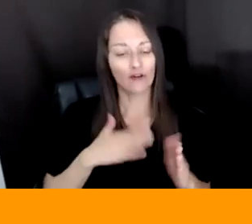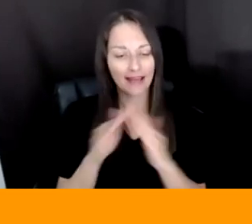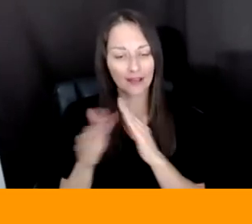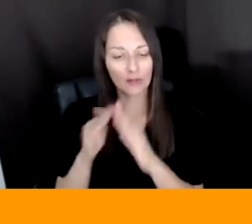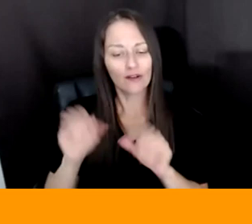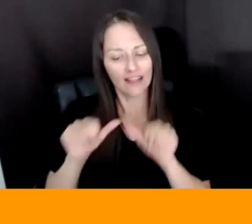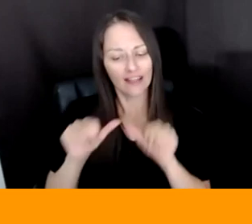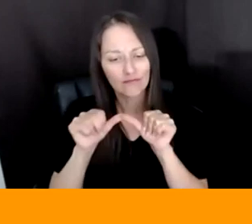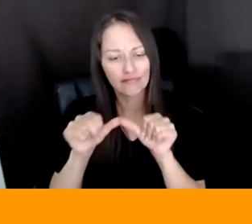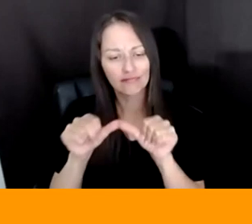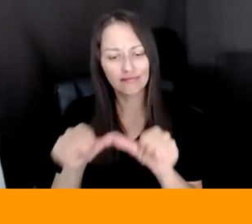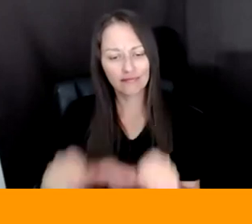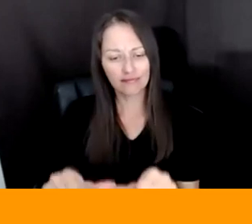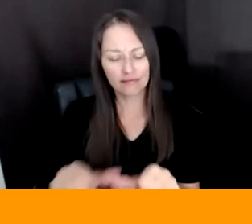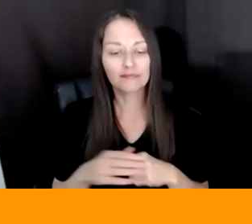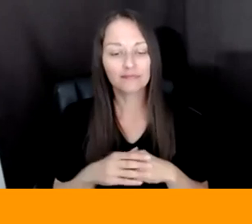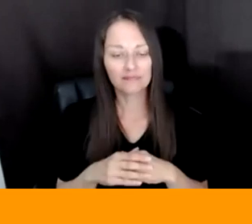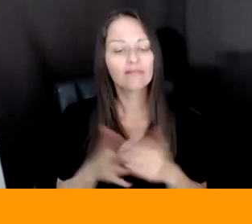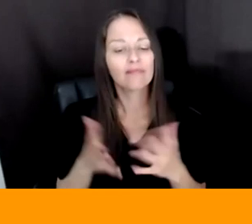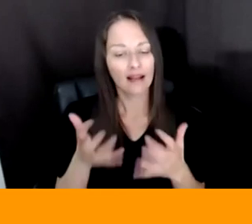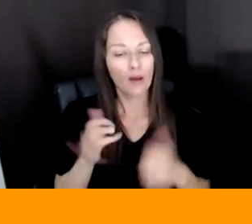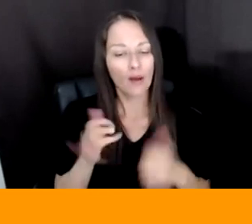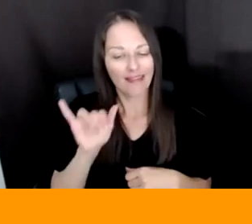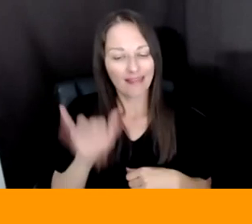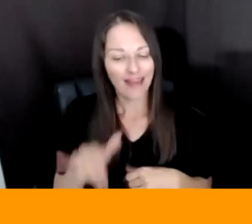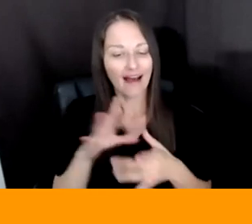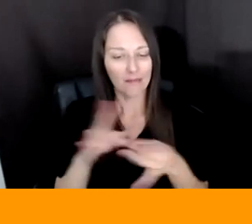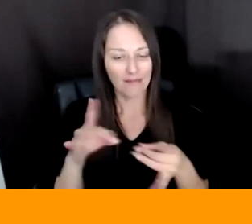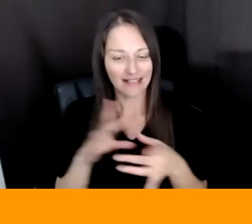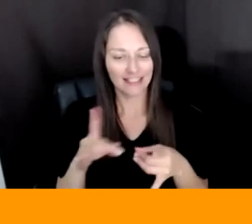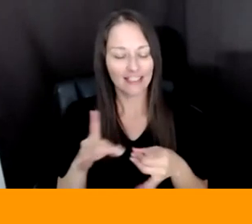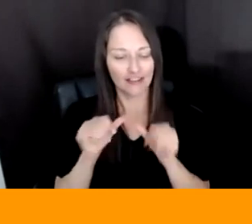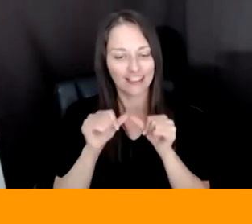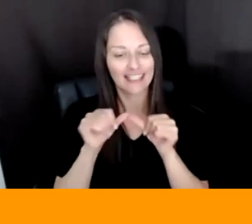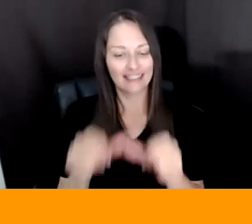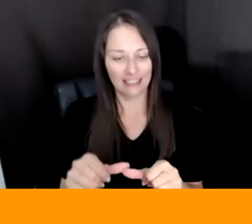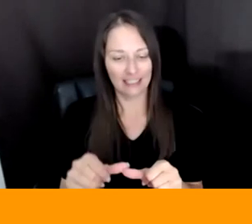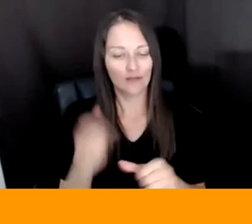TO CARRY FORWARD, THAT I WANT THEM TO UNDERSTAND THE VALUES, THE ETHICS, AND WHY I CREATED THIS